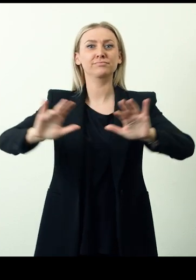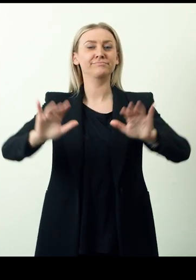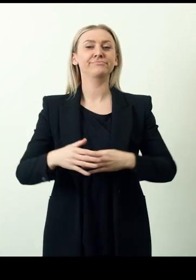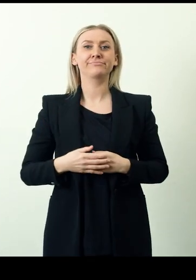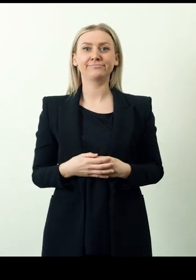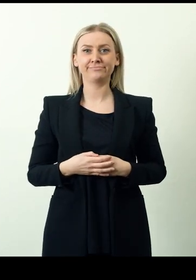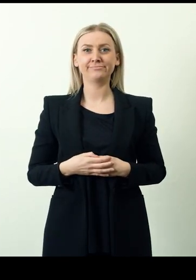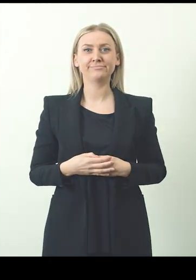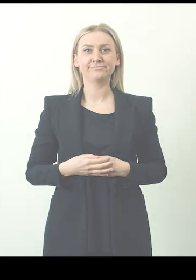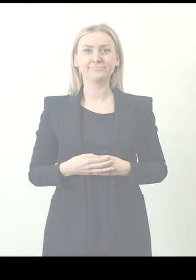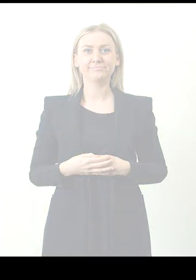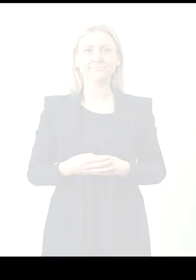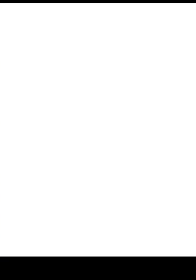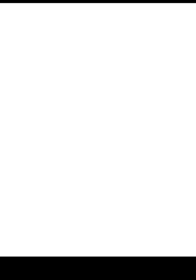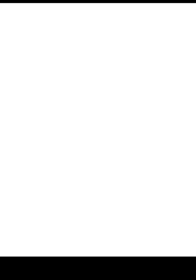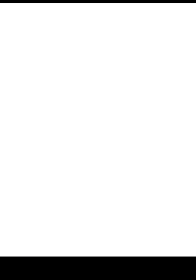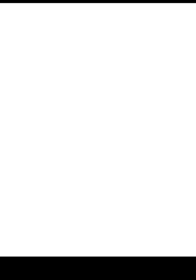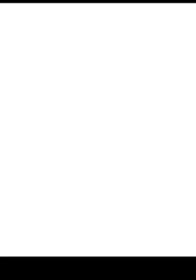As of 2022, there were 25 beneficiaries.